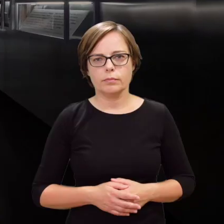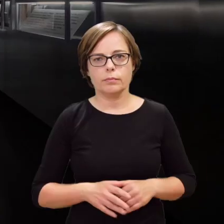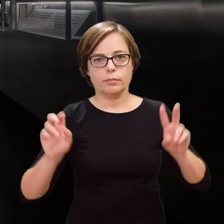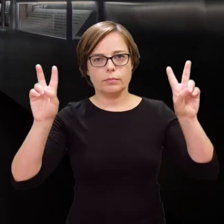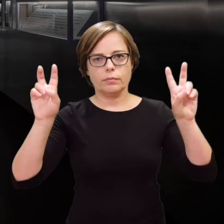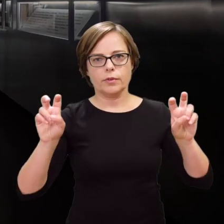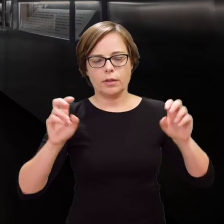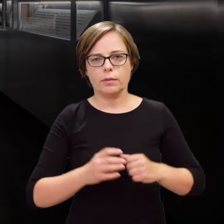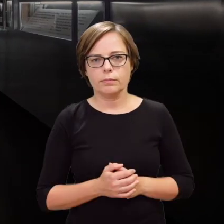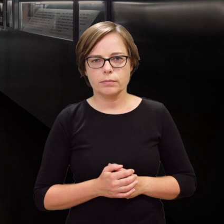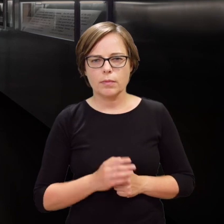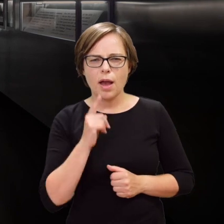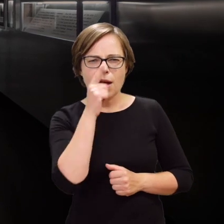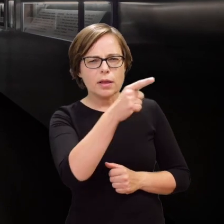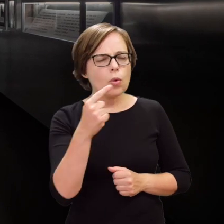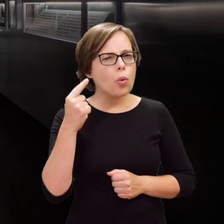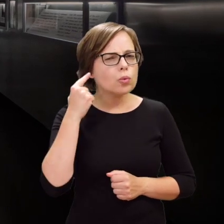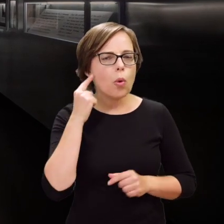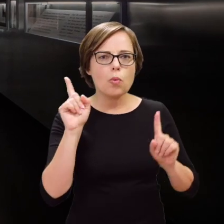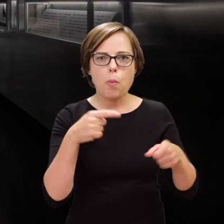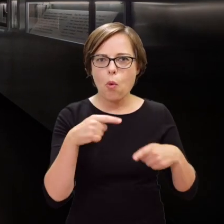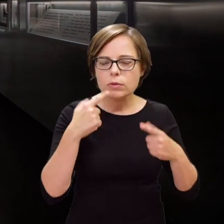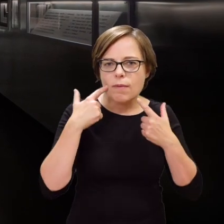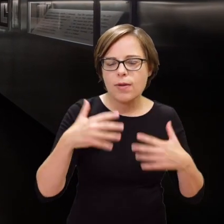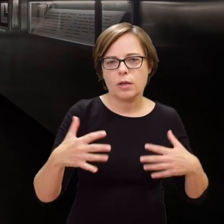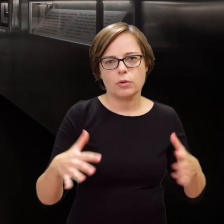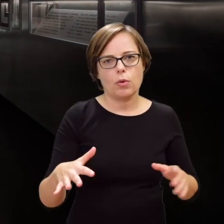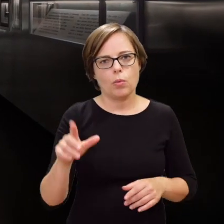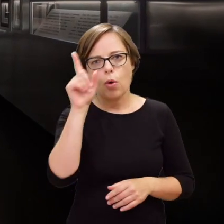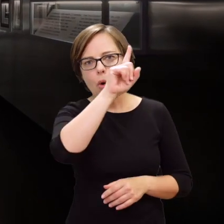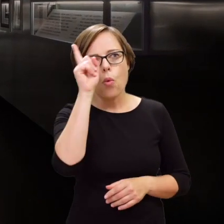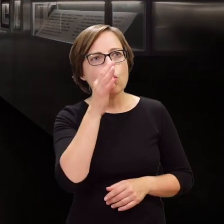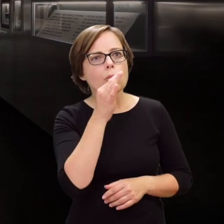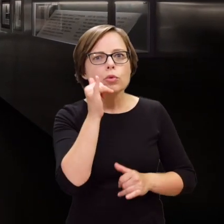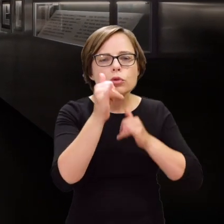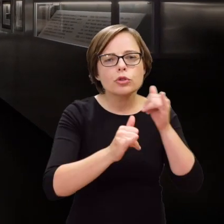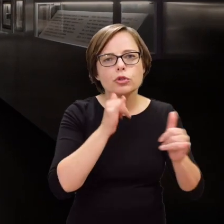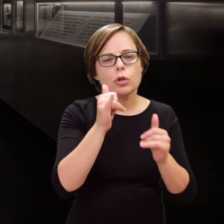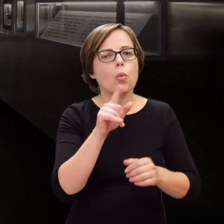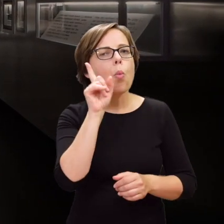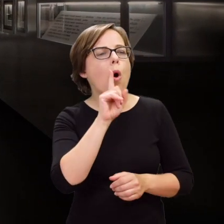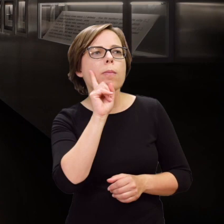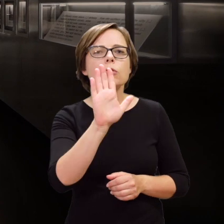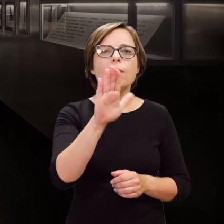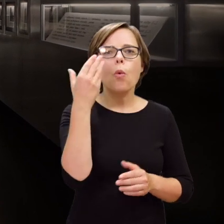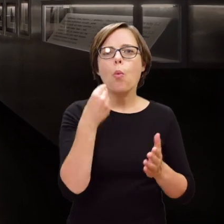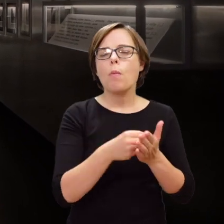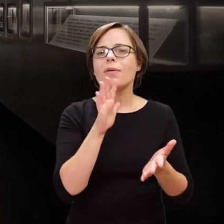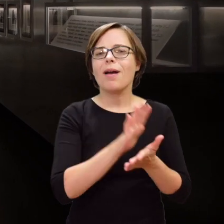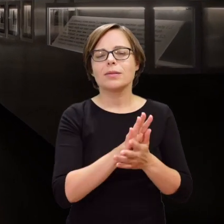[Excerpts from the soudscape] One could hear joyous songs being played, young people shouting, boys calling on people to buy Nowy Kurier Warszawski daily.